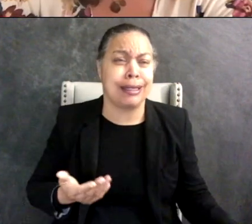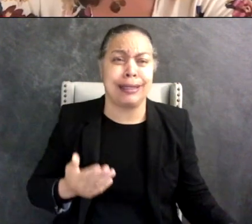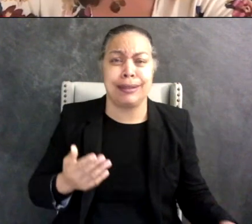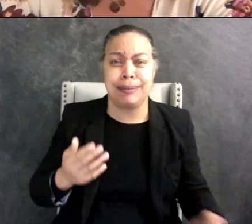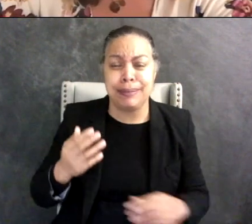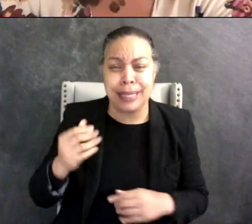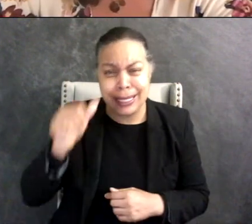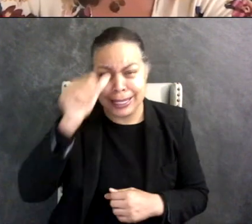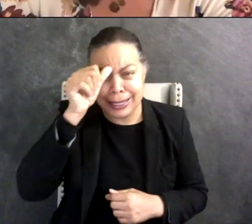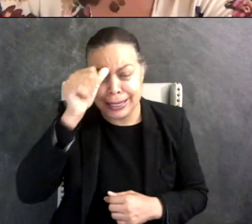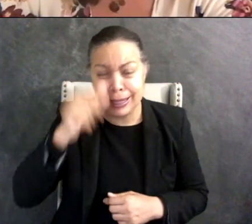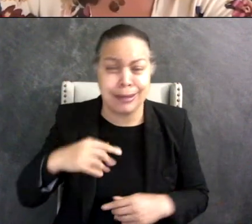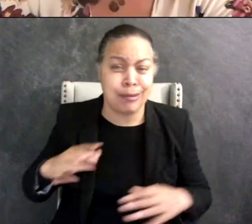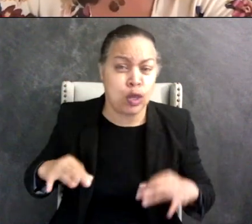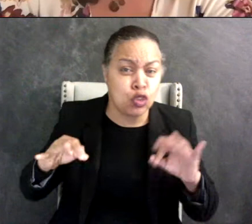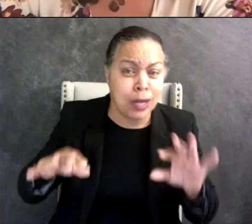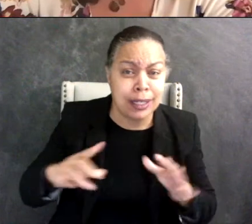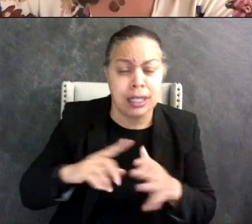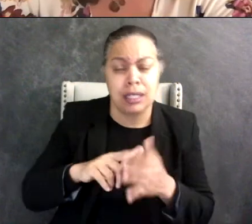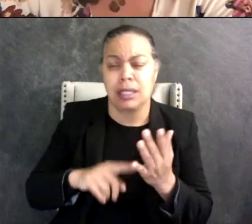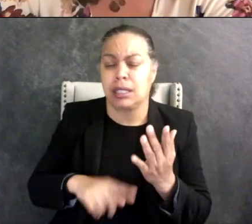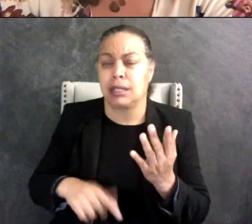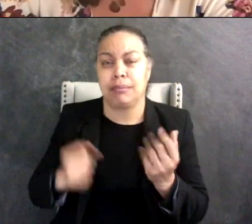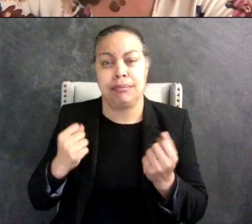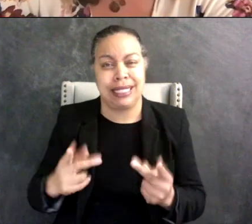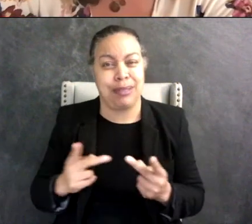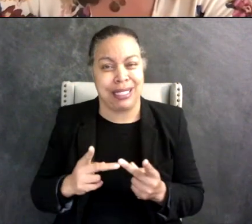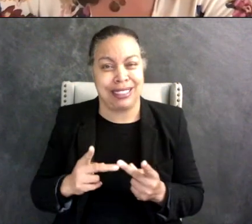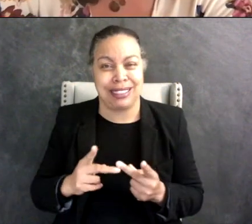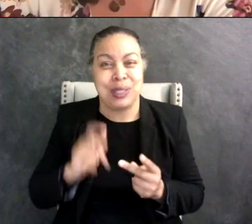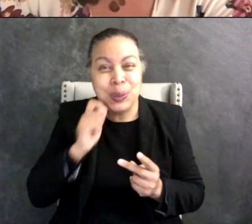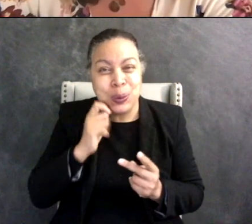Australia so it's really cool to see like what started with my little ideas to have a library -